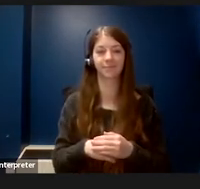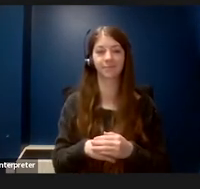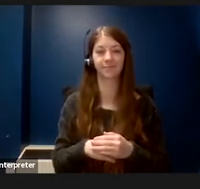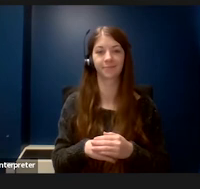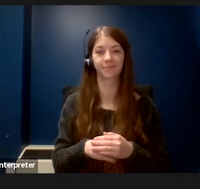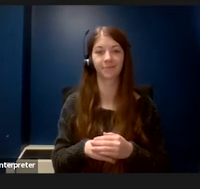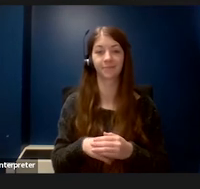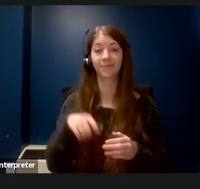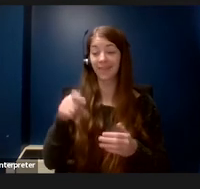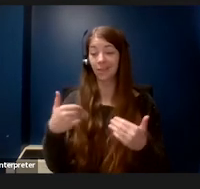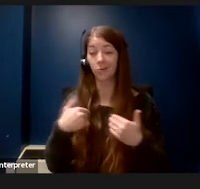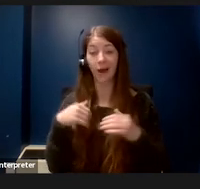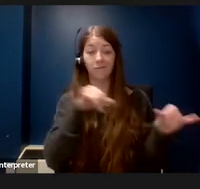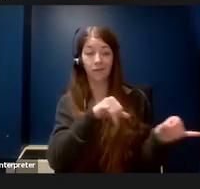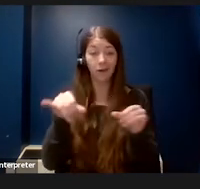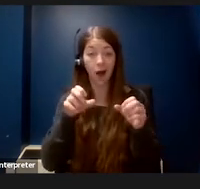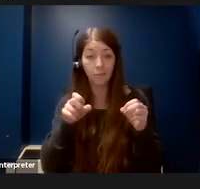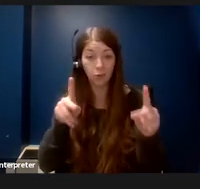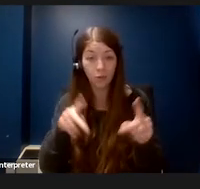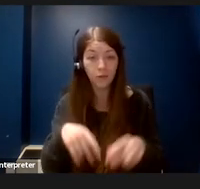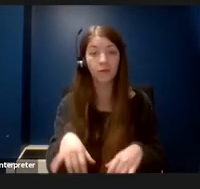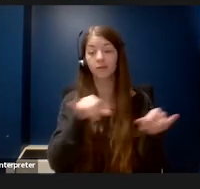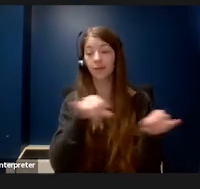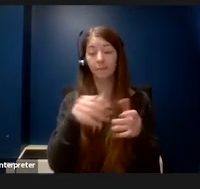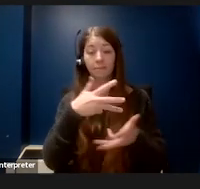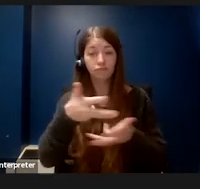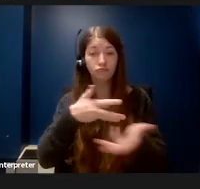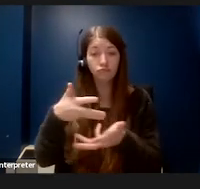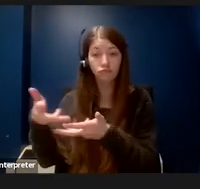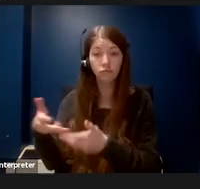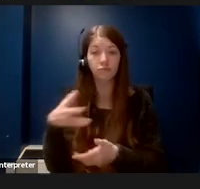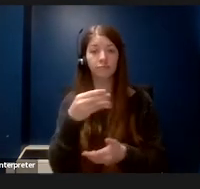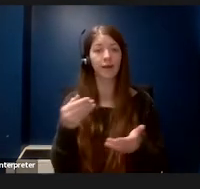have the same opportunities, the same interactions, and enjoy the same services as